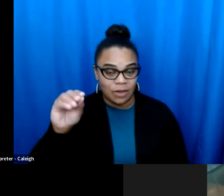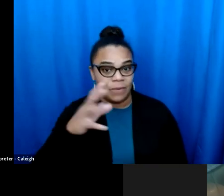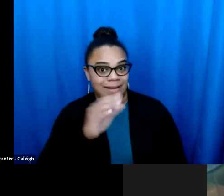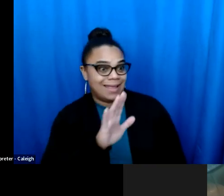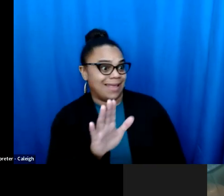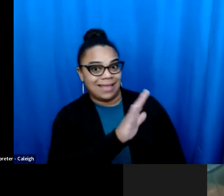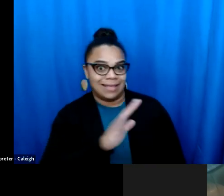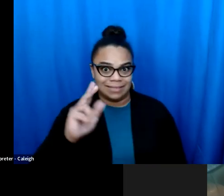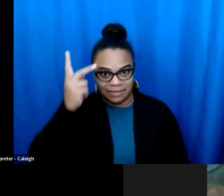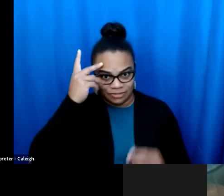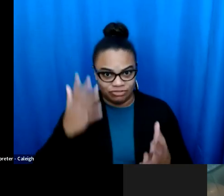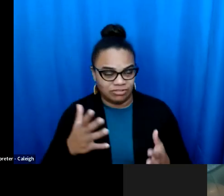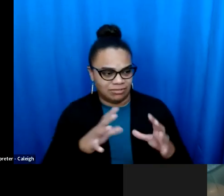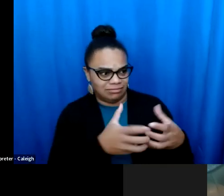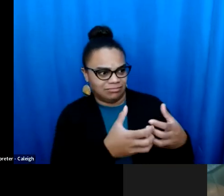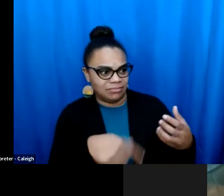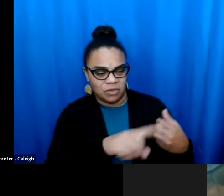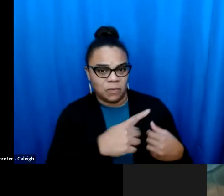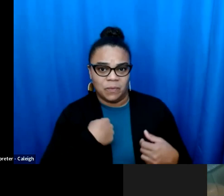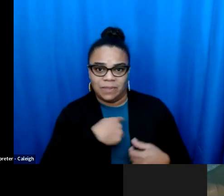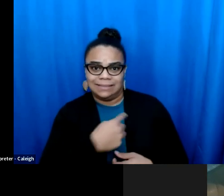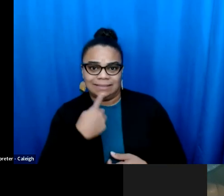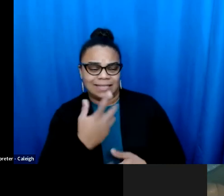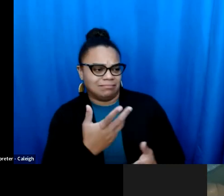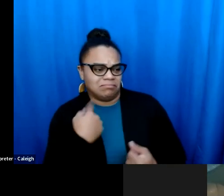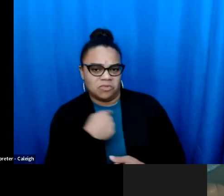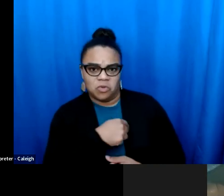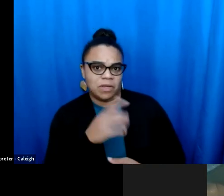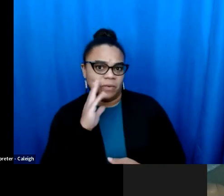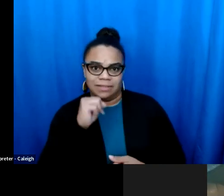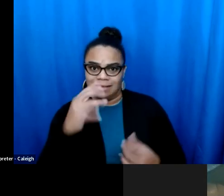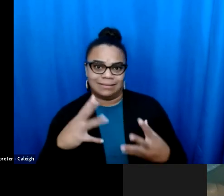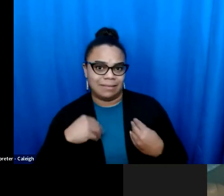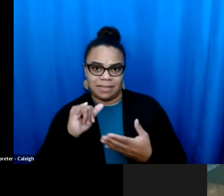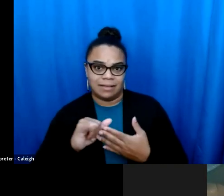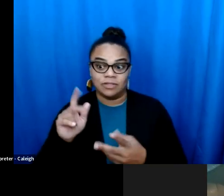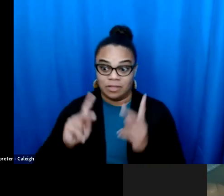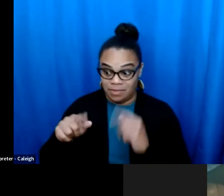to be external, To talk back to sail Alito and his band. The judicial tool. Again, and say that this is not that we were willing to stand for.